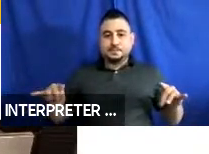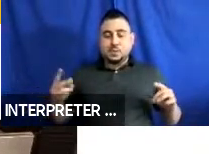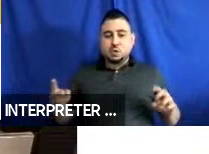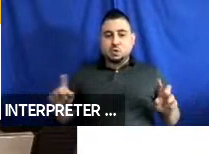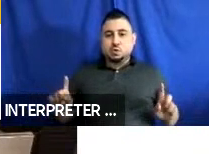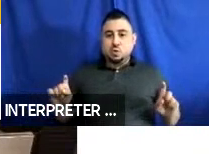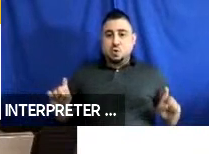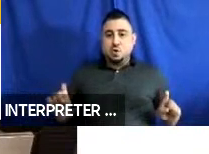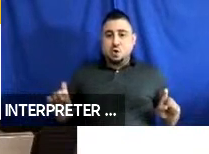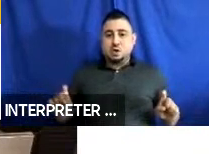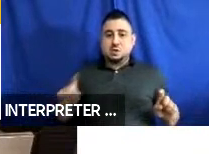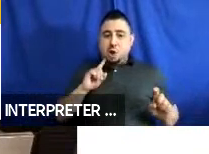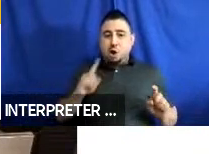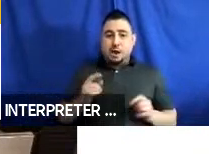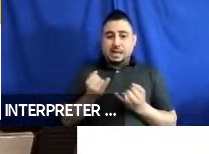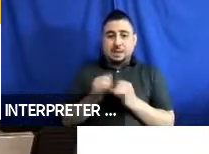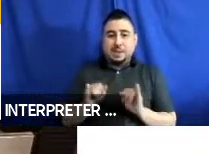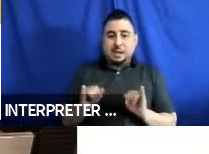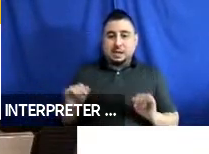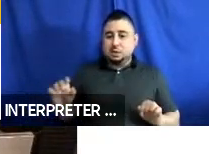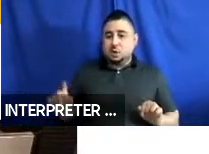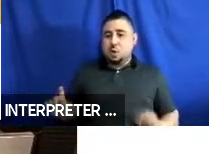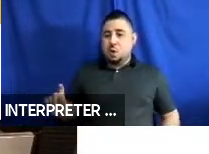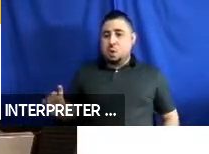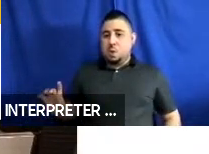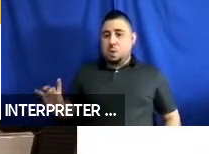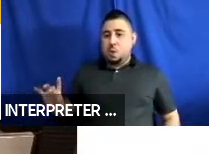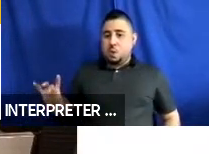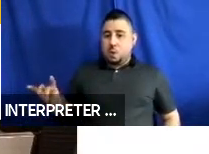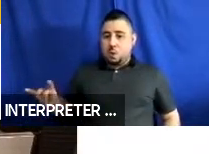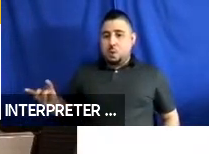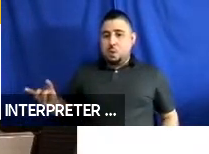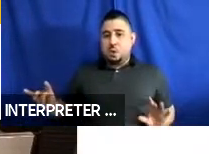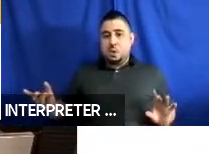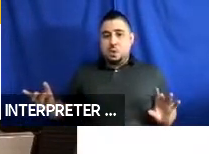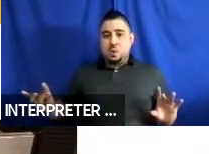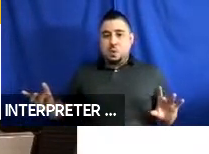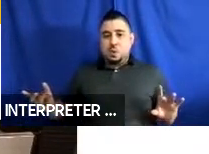operate independently, so the system works if you are not exactly centered relative to